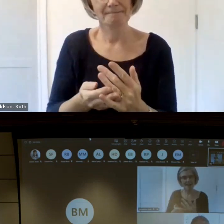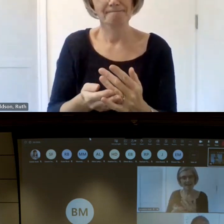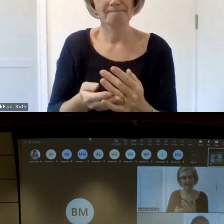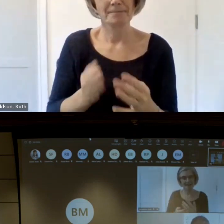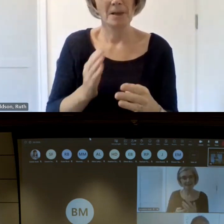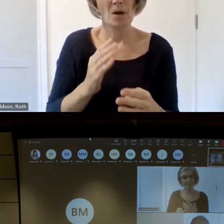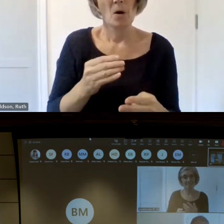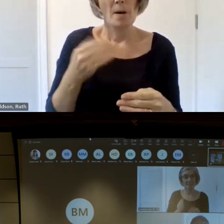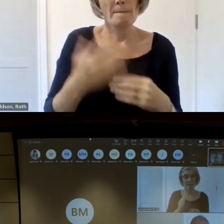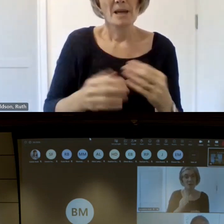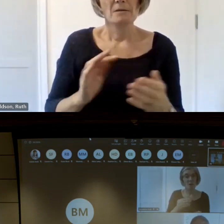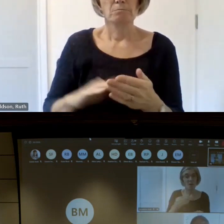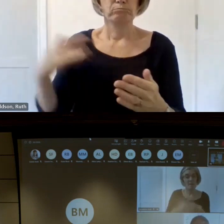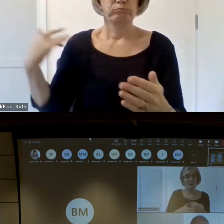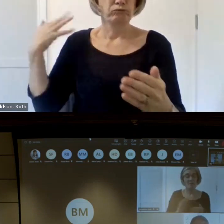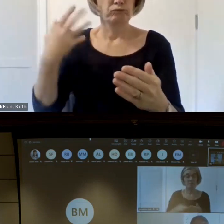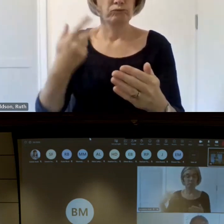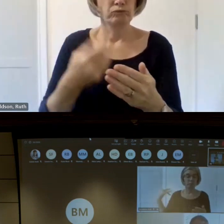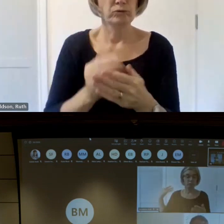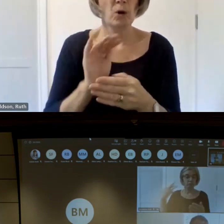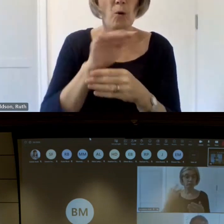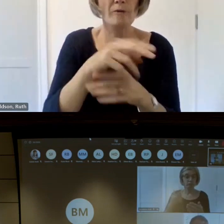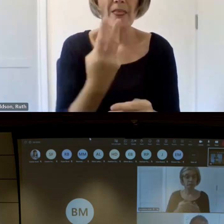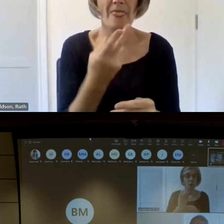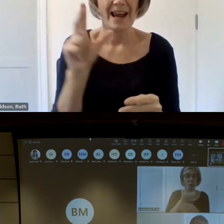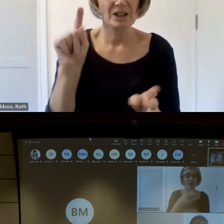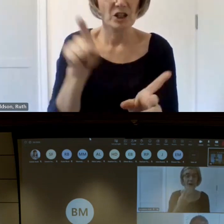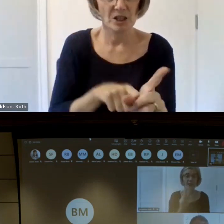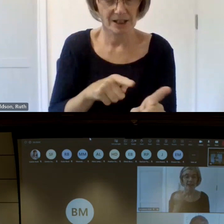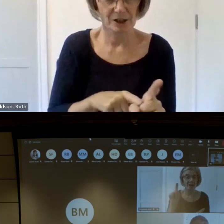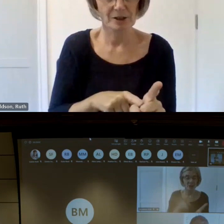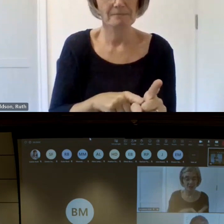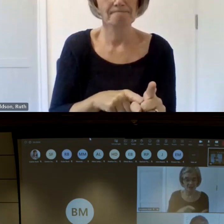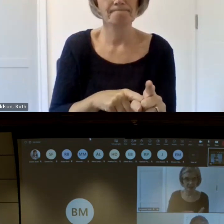prior to joining the council he was the director of Scottish Civic trust and previously worked